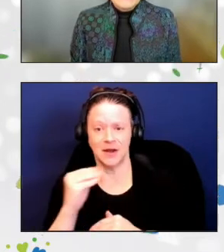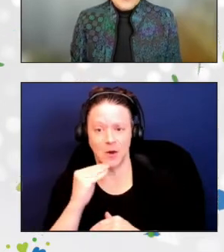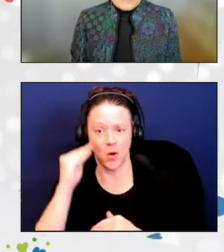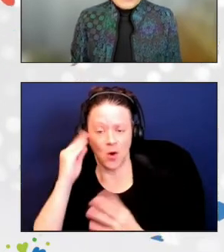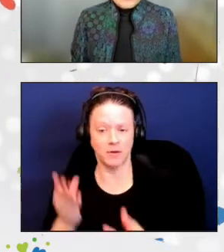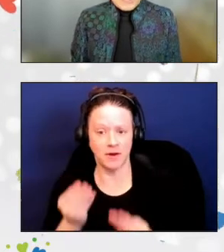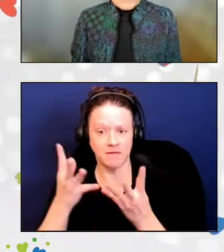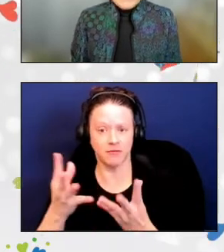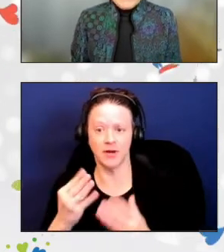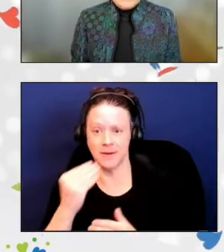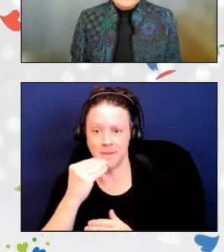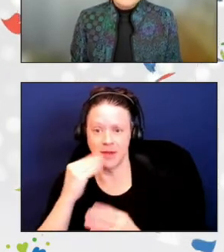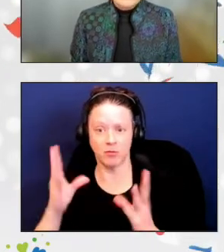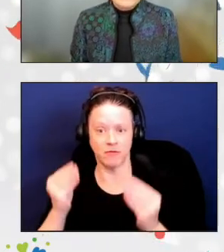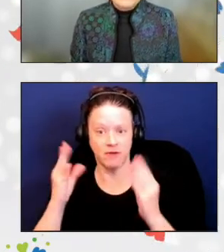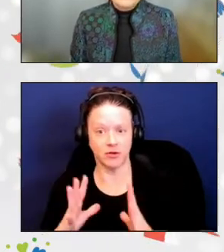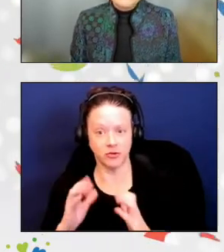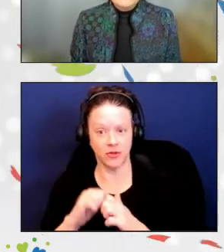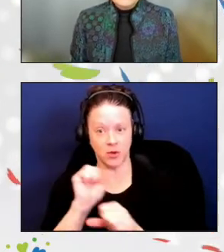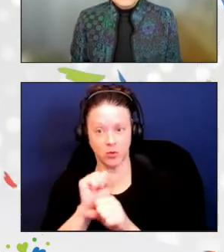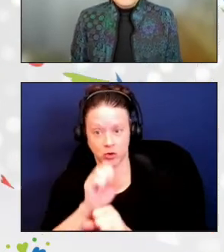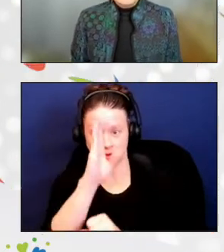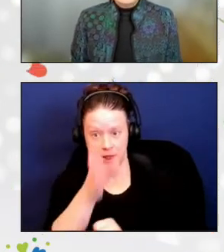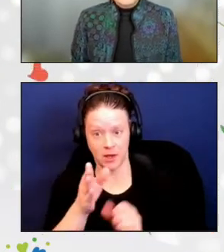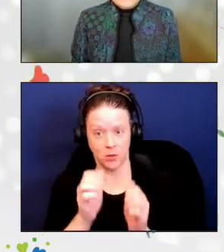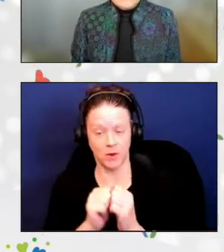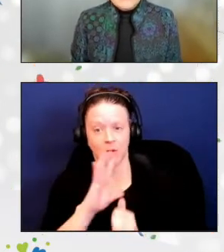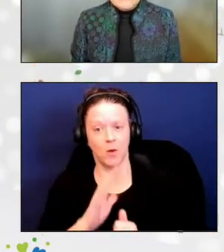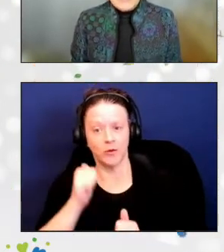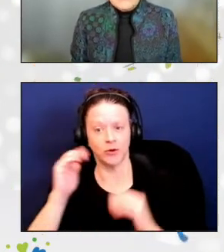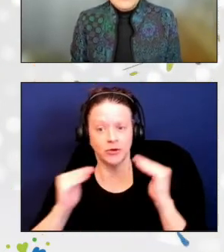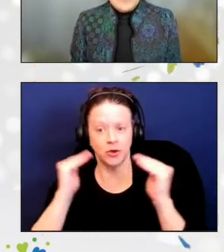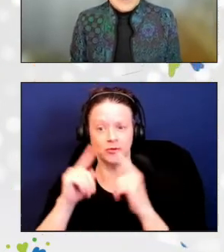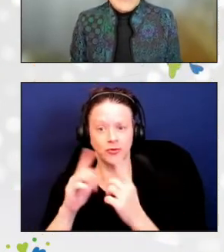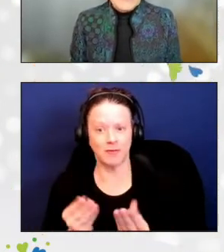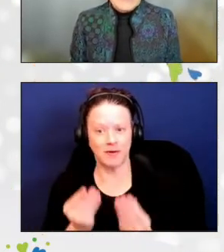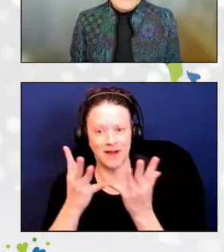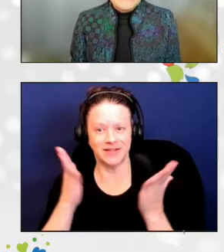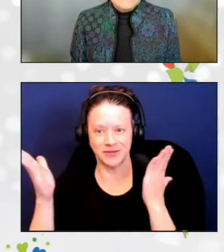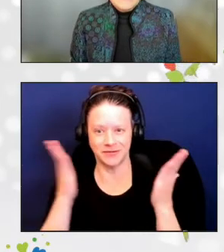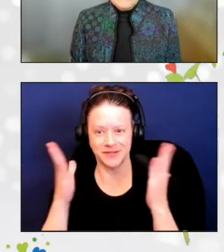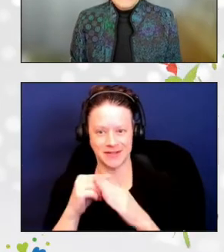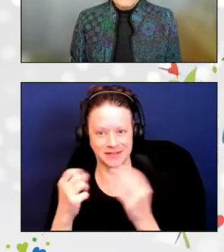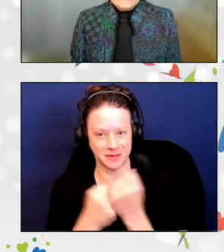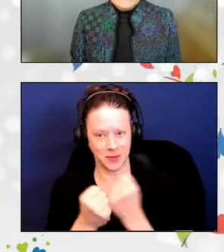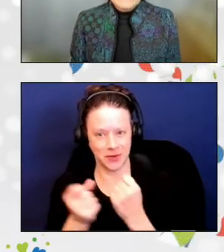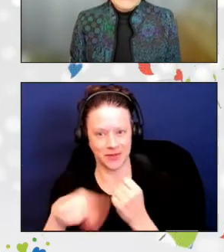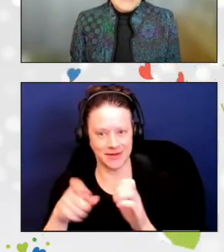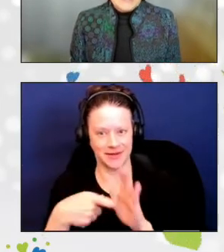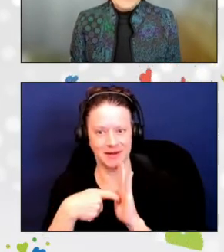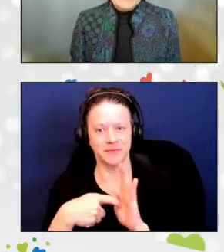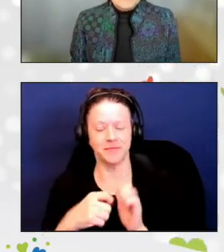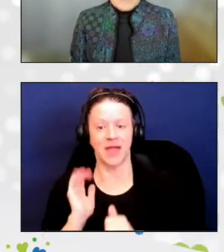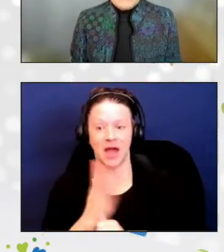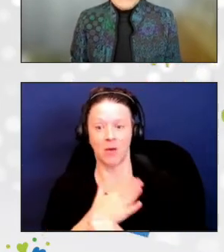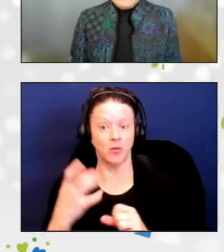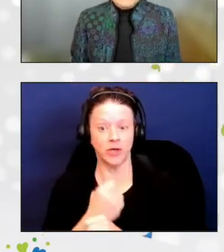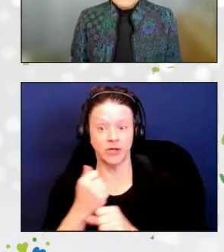that work directly with older adults to provide the services and support they need. Our winners today are being recognized